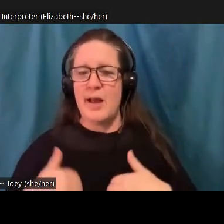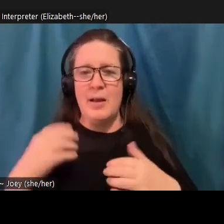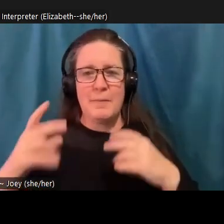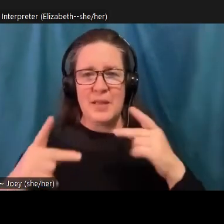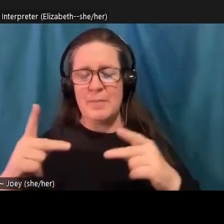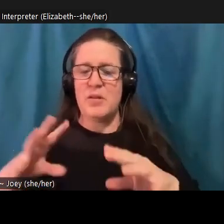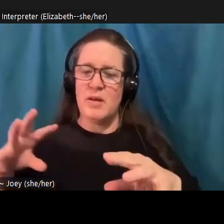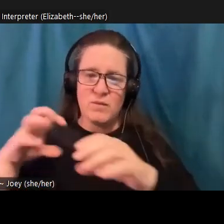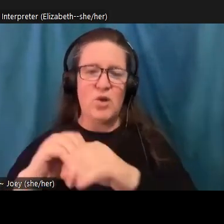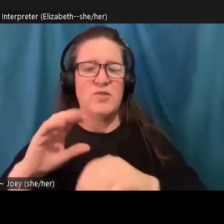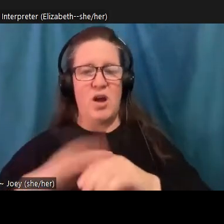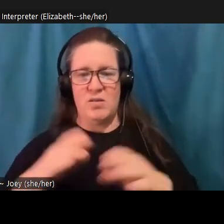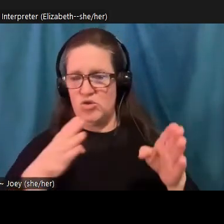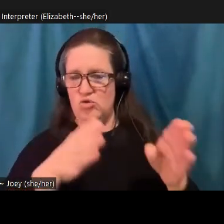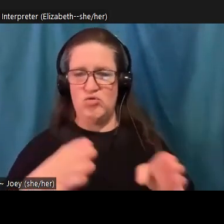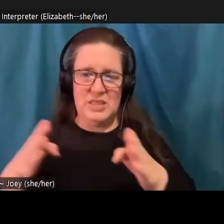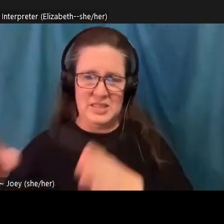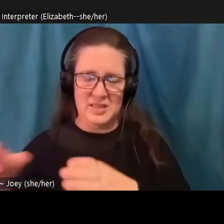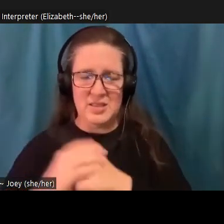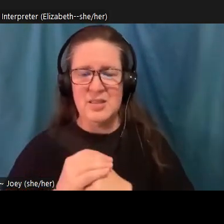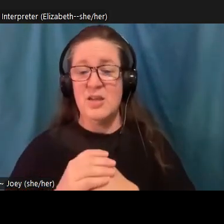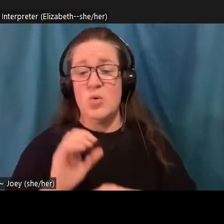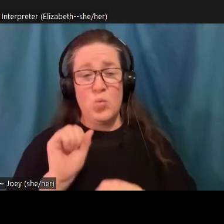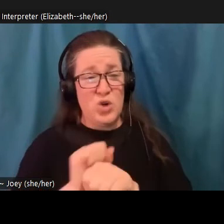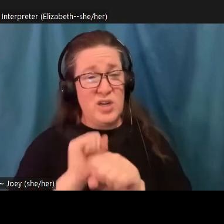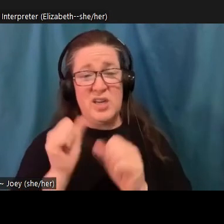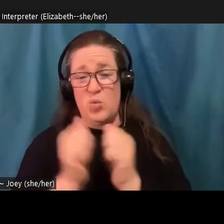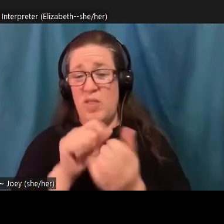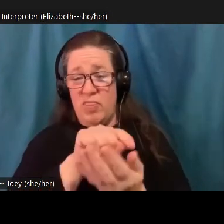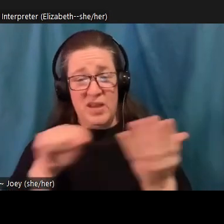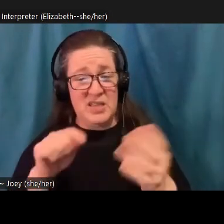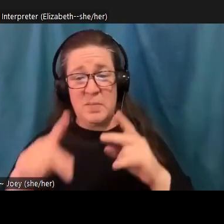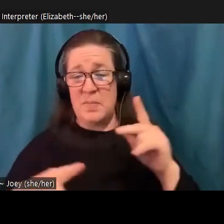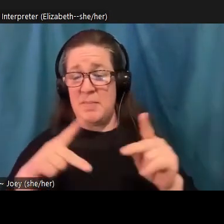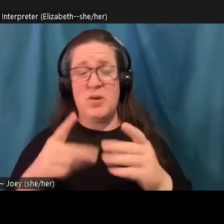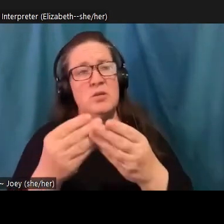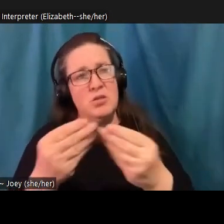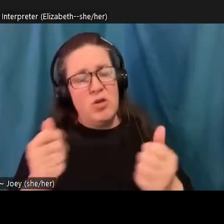approach, the hands on working with these people saw somebody's probably get the communities engaged.